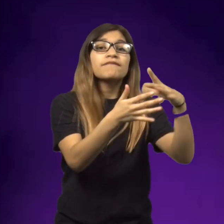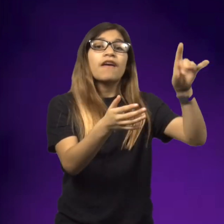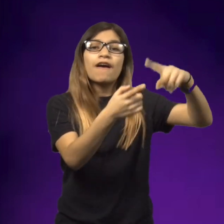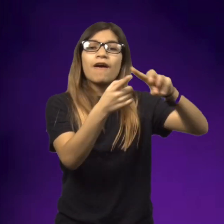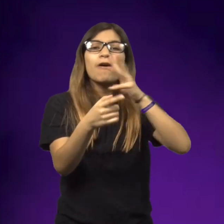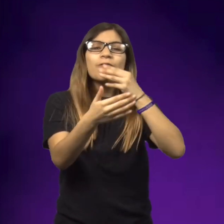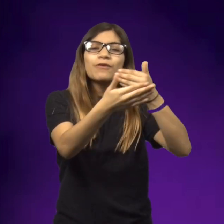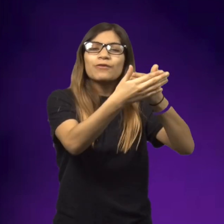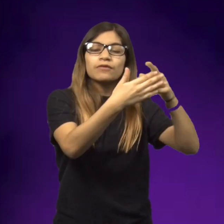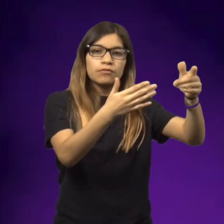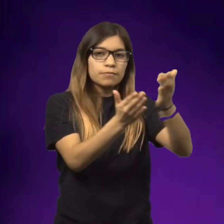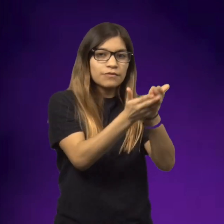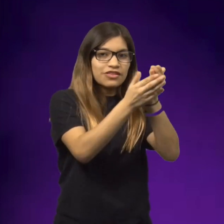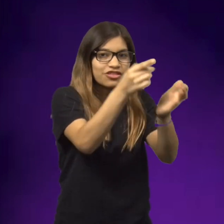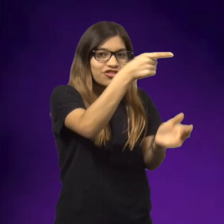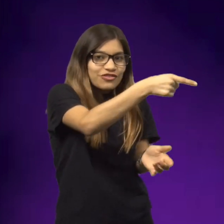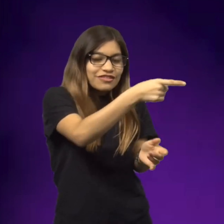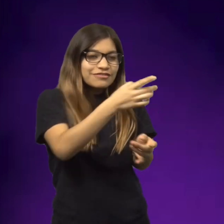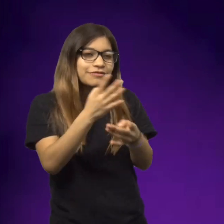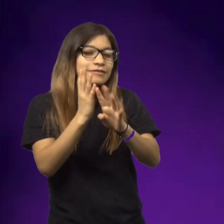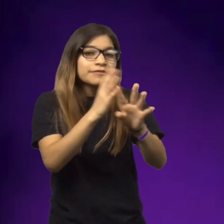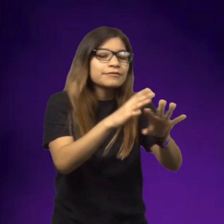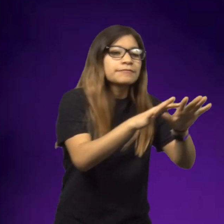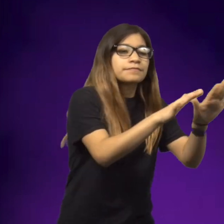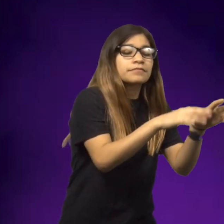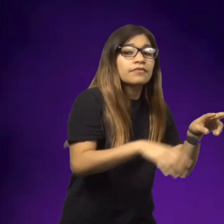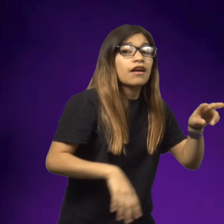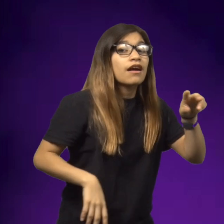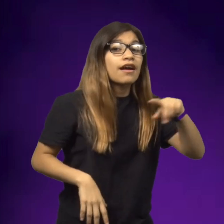and the trees near the water where the boat was.